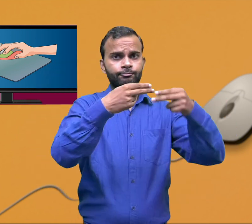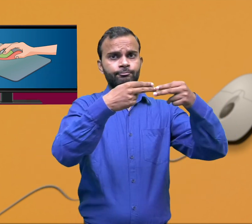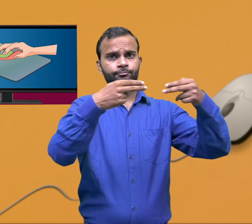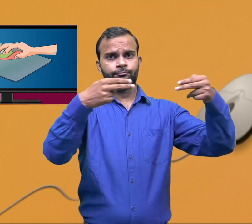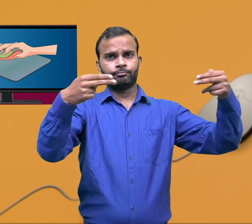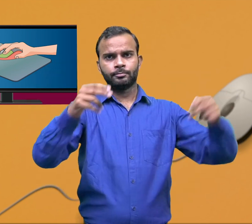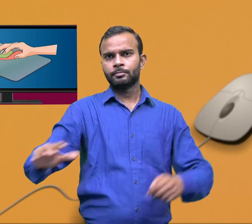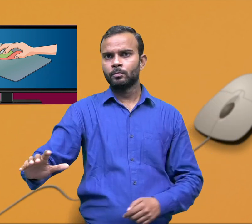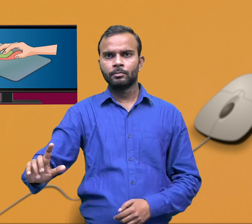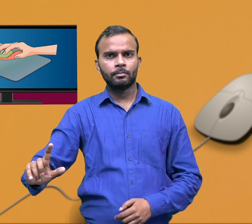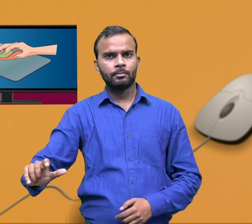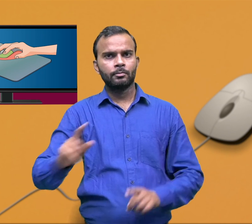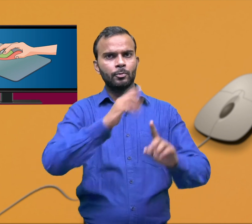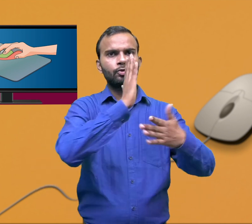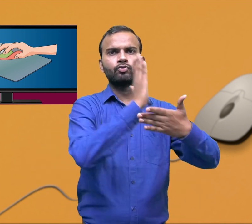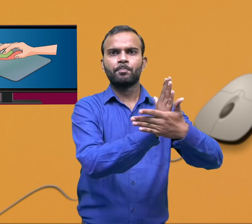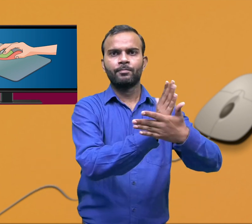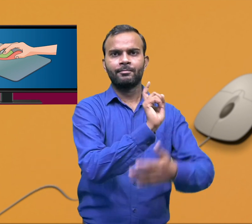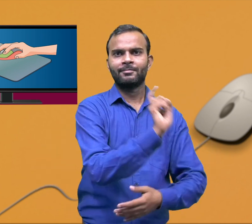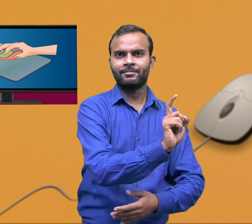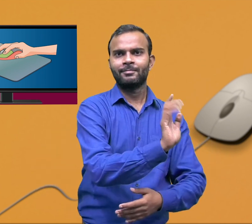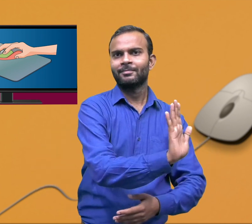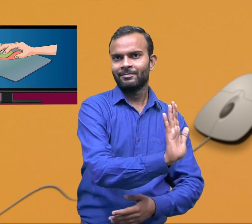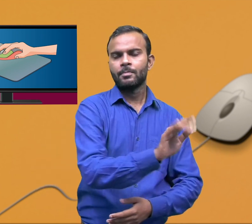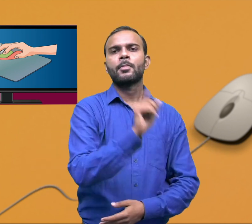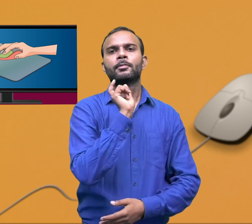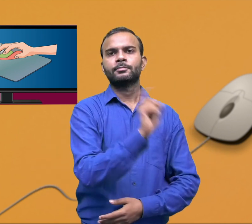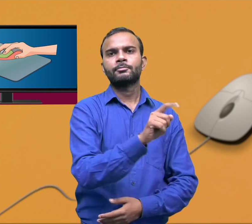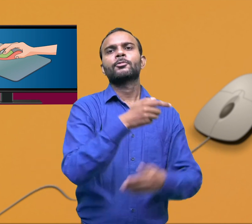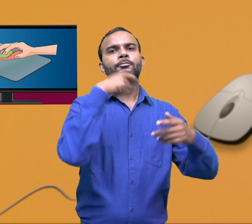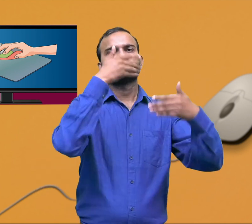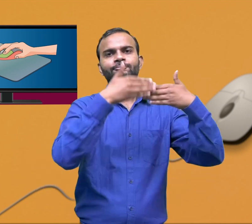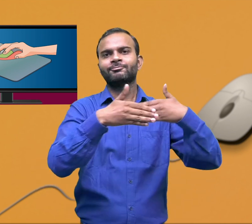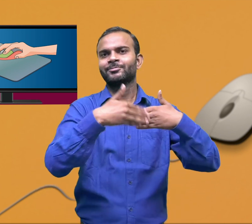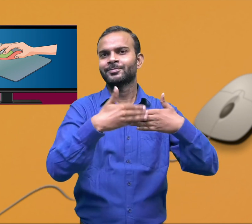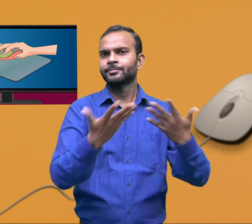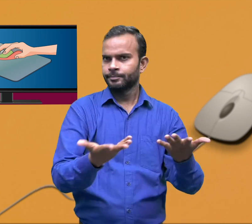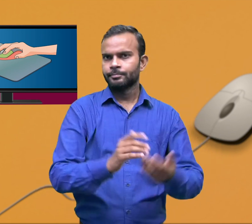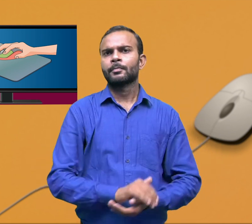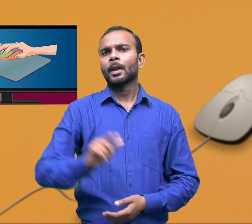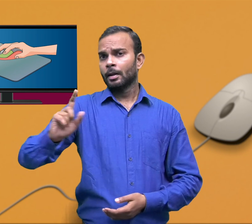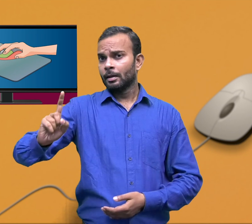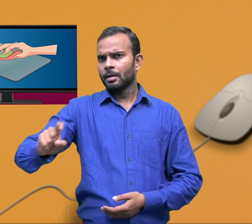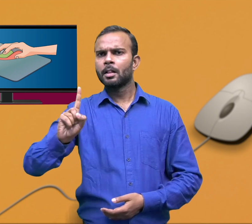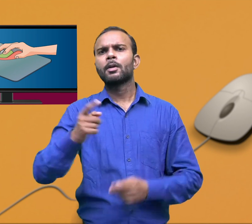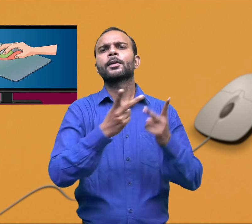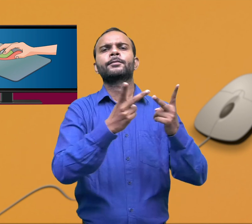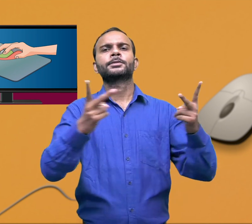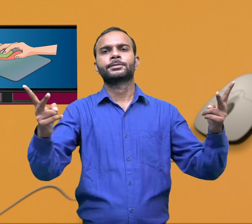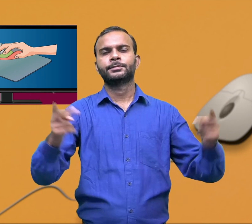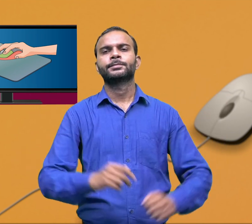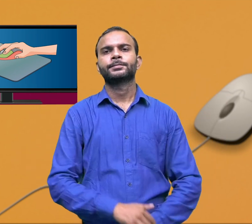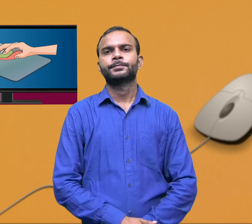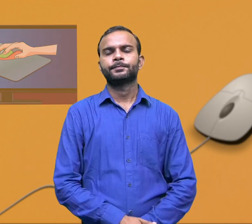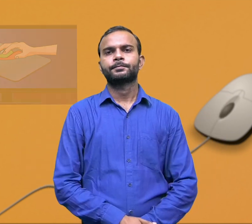If we want to start or stop a video file we click the mouse button so this is called clicking.